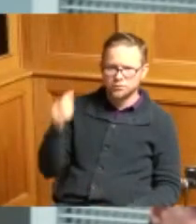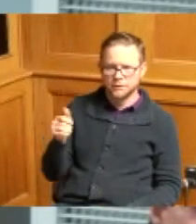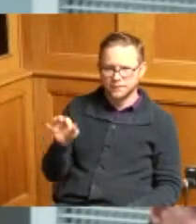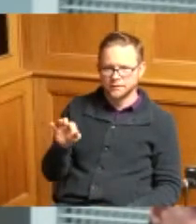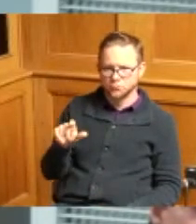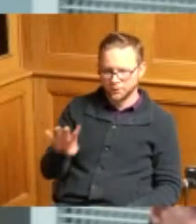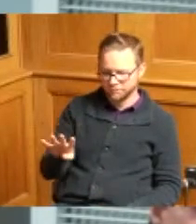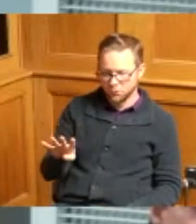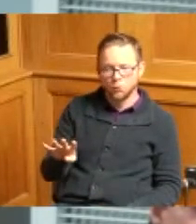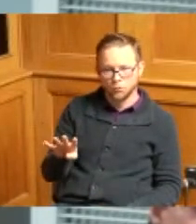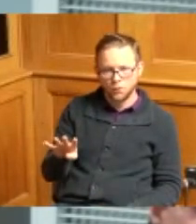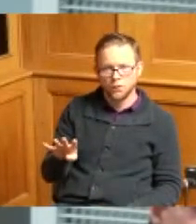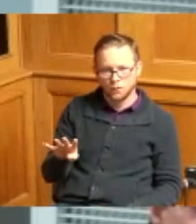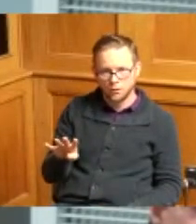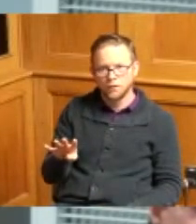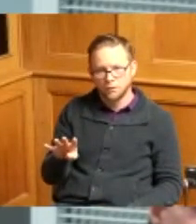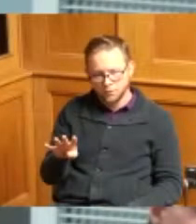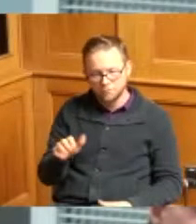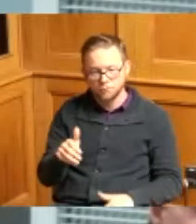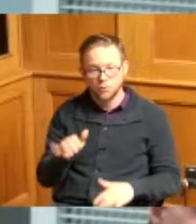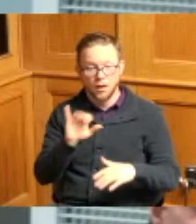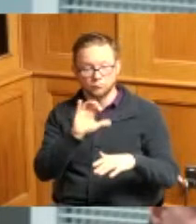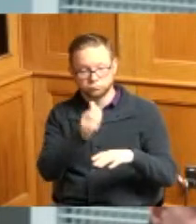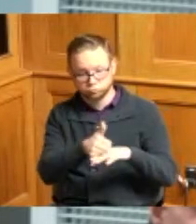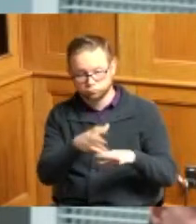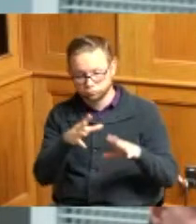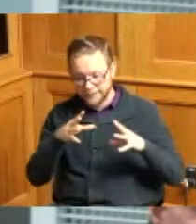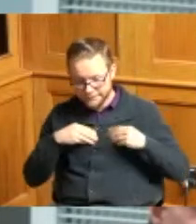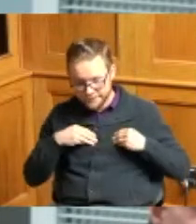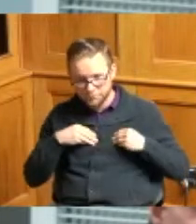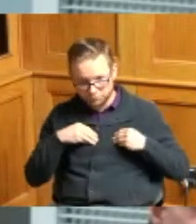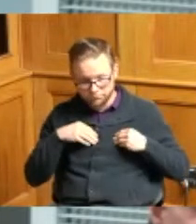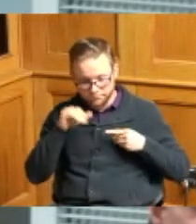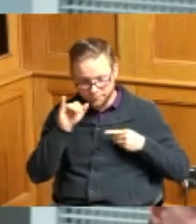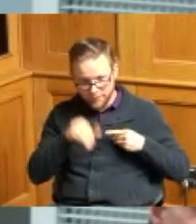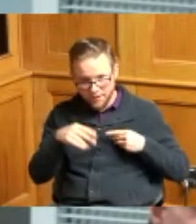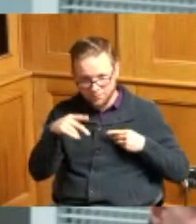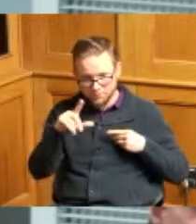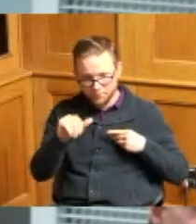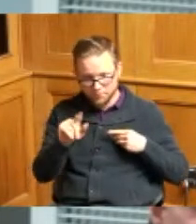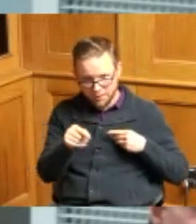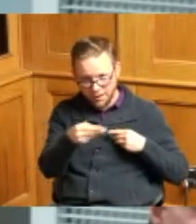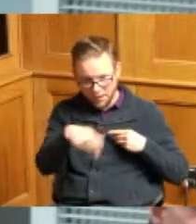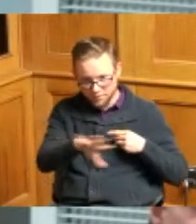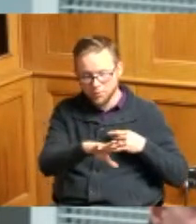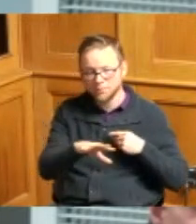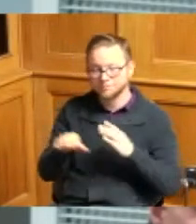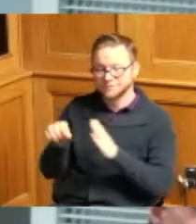dedication and acceptance of this plaque the state attorney general says it's based on the time